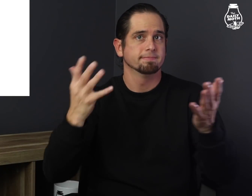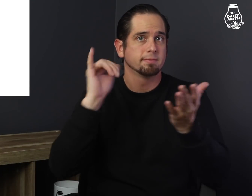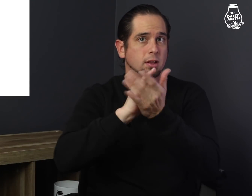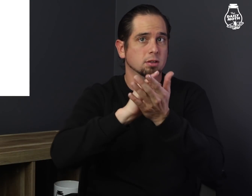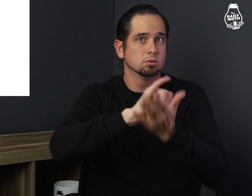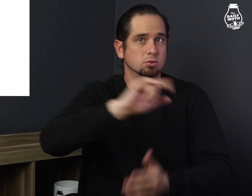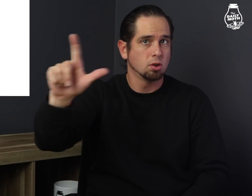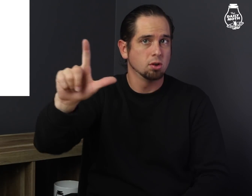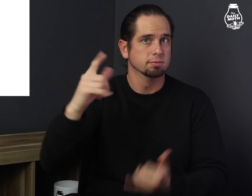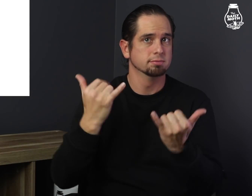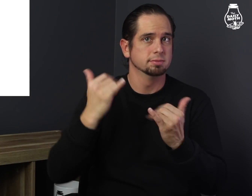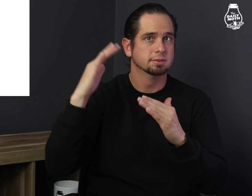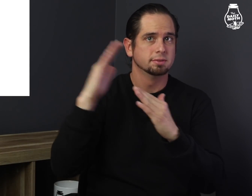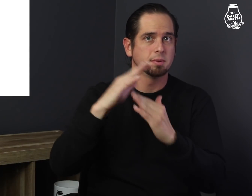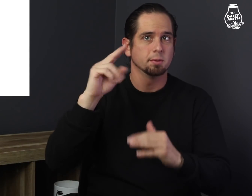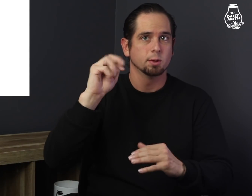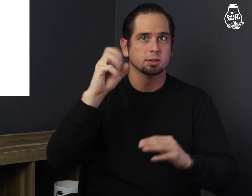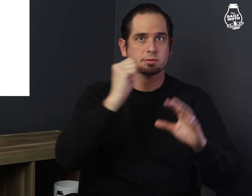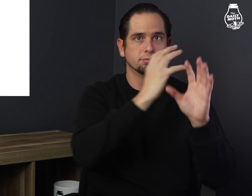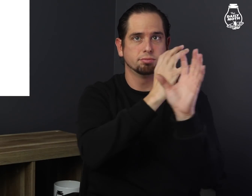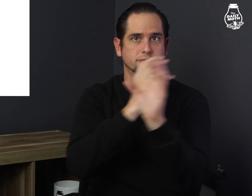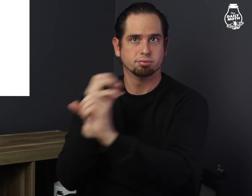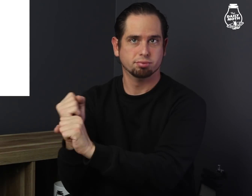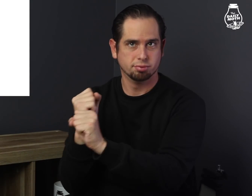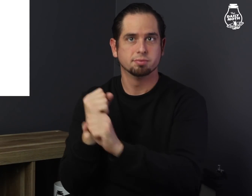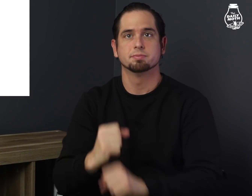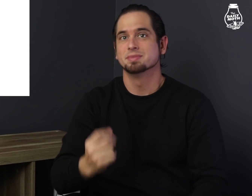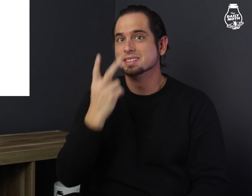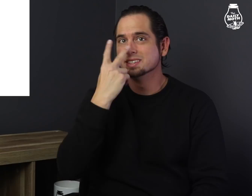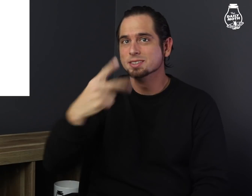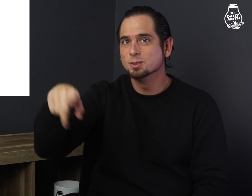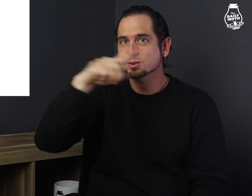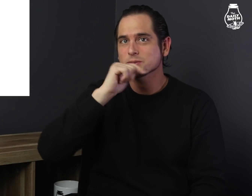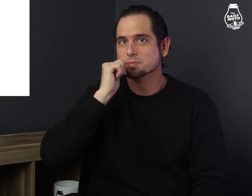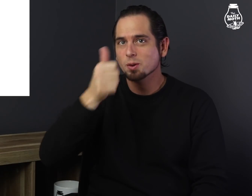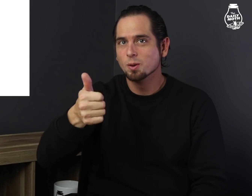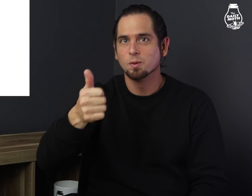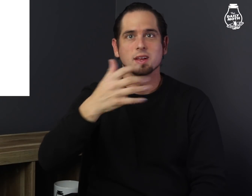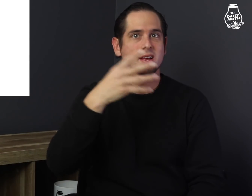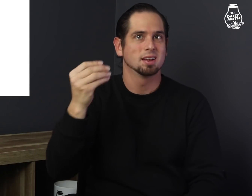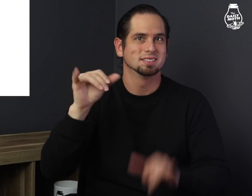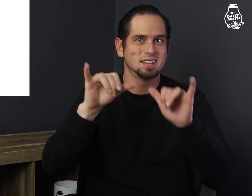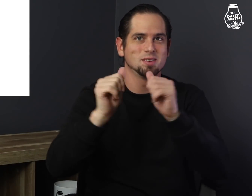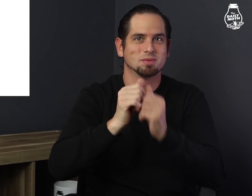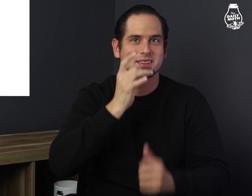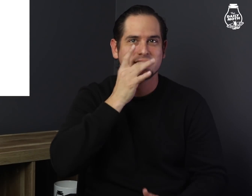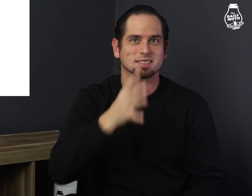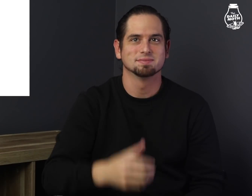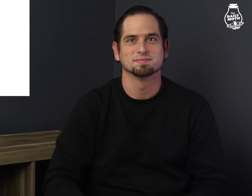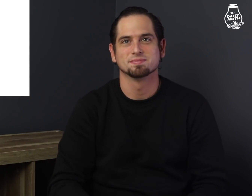That is all the top news briefs for today. See you tomorrow and stay with the light.